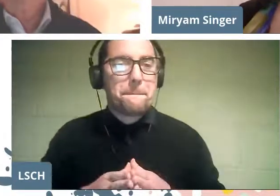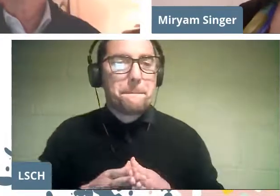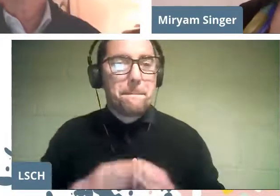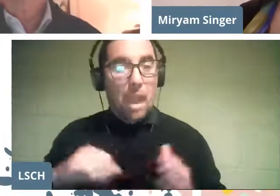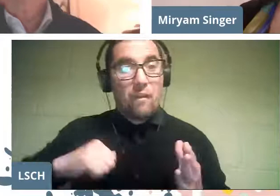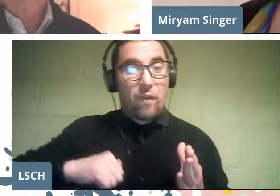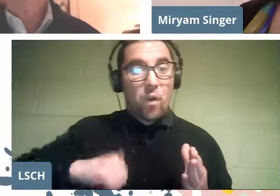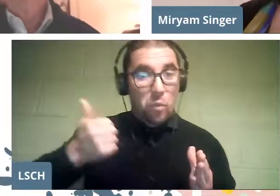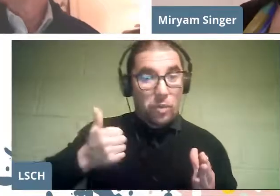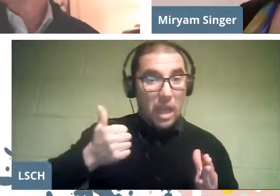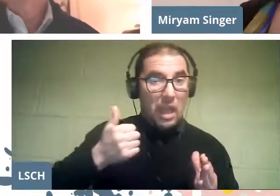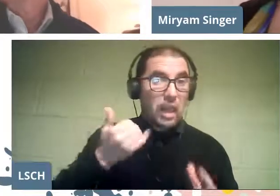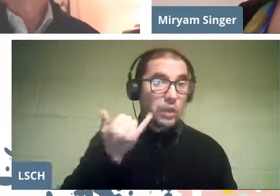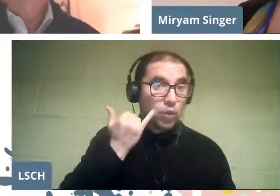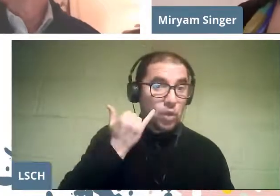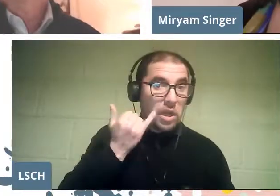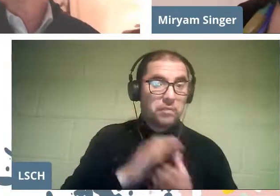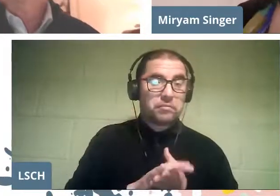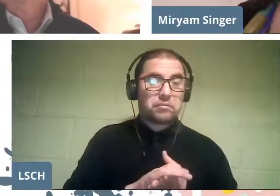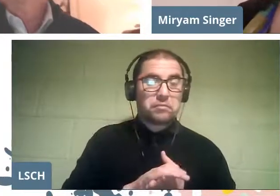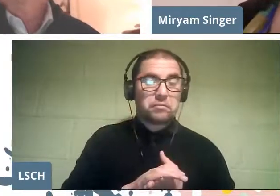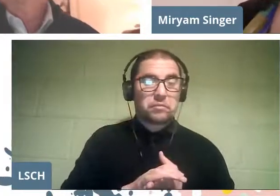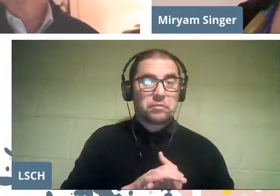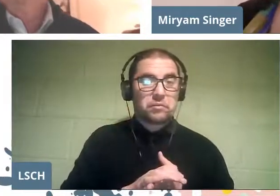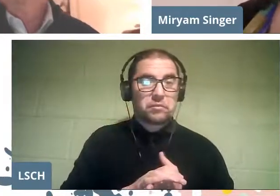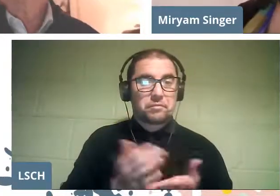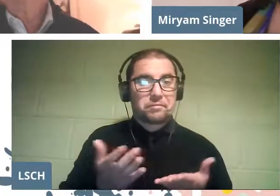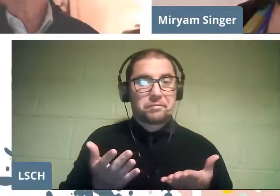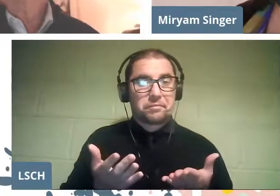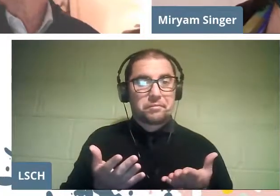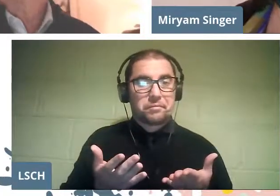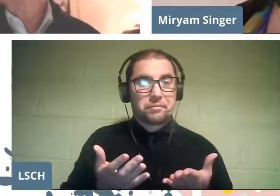will, not only on the part of directors,